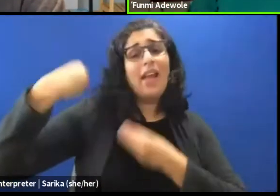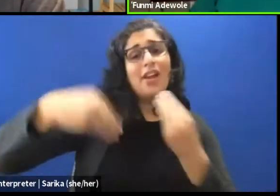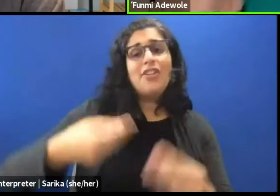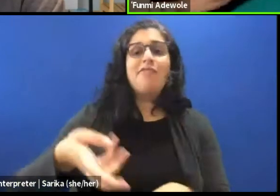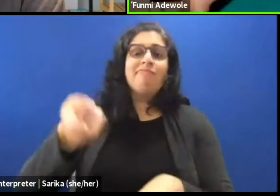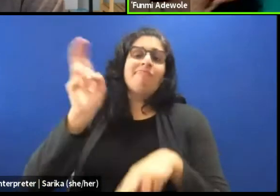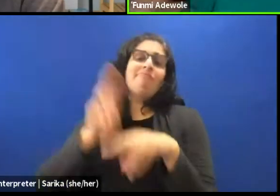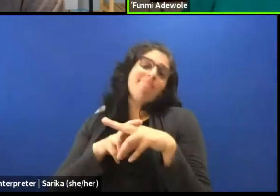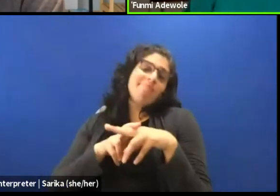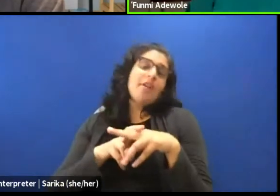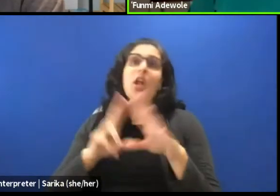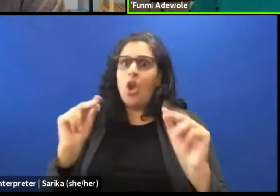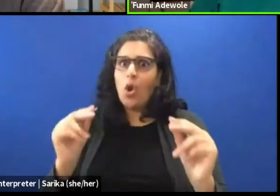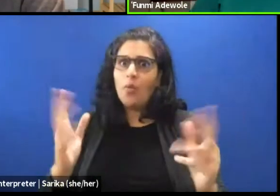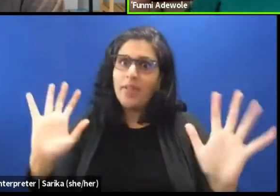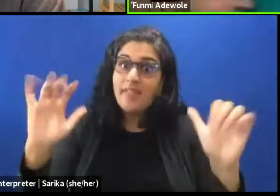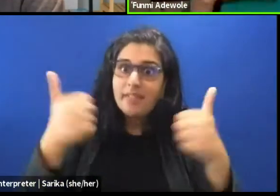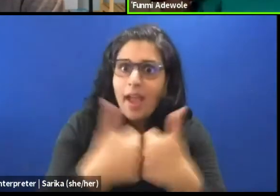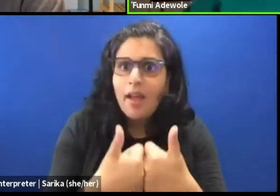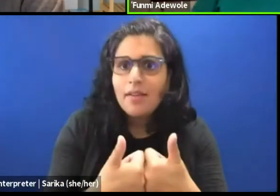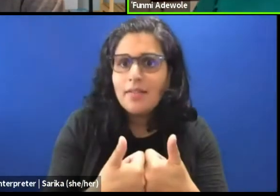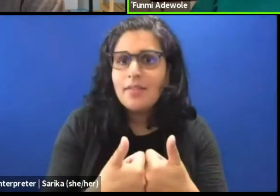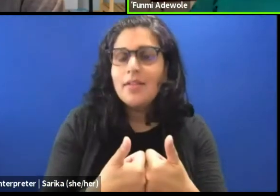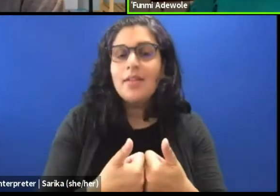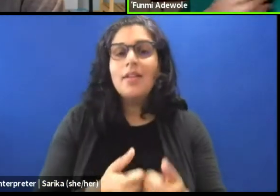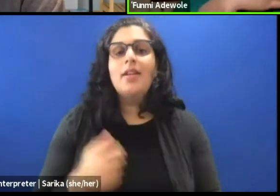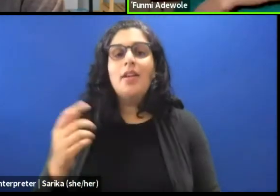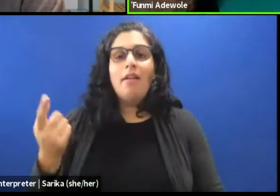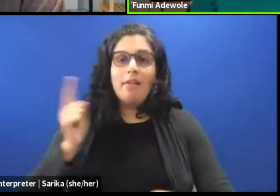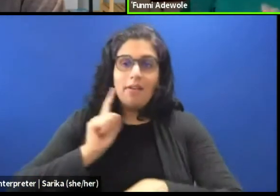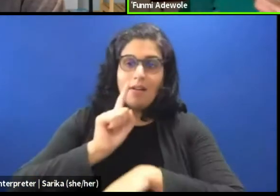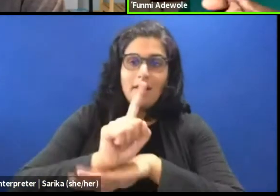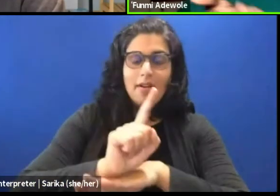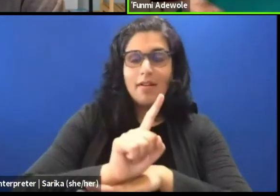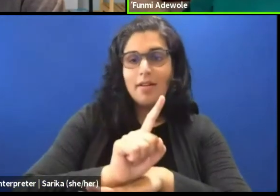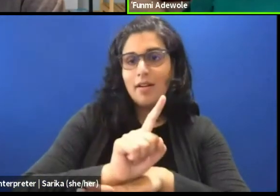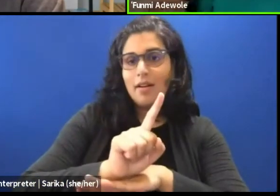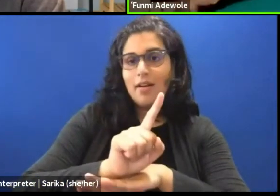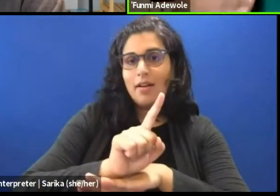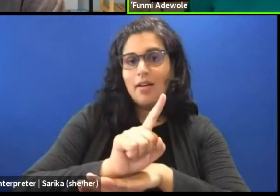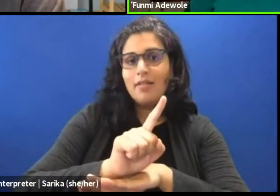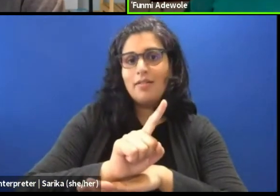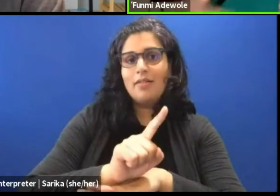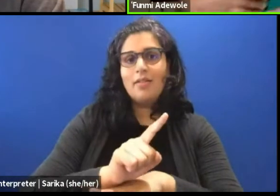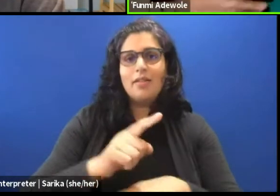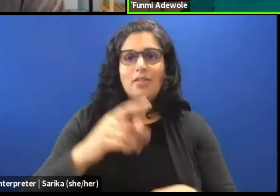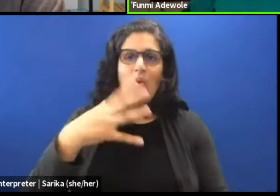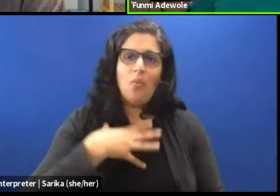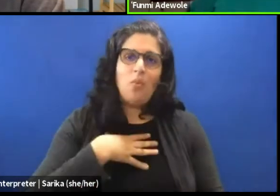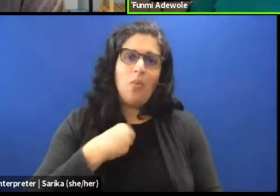He wanted to challenge them. So, he went on in a dull, white cloth.